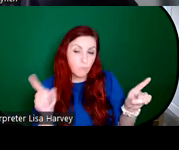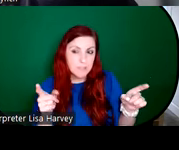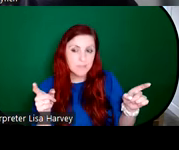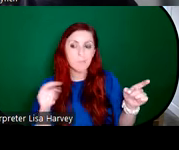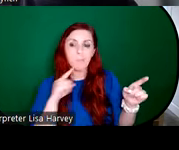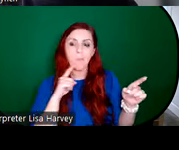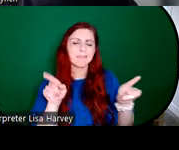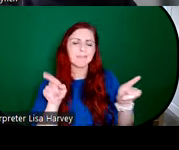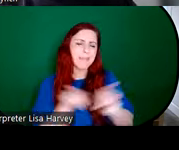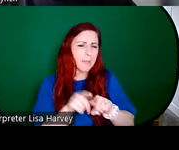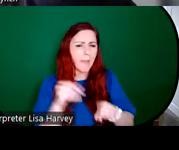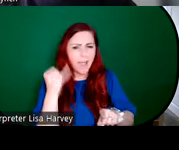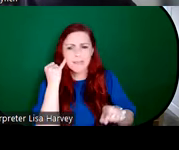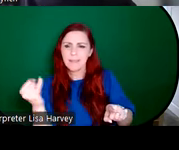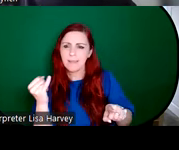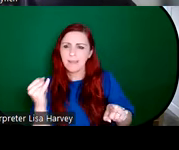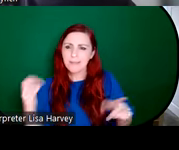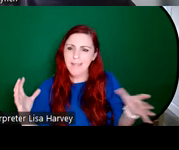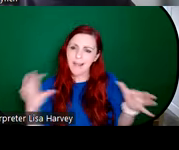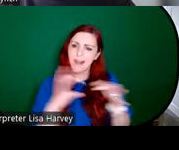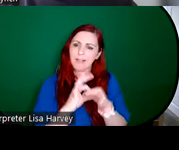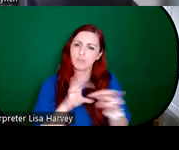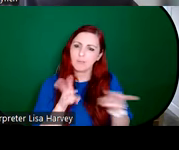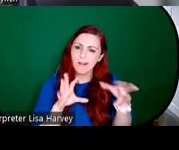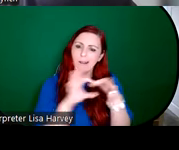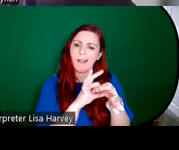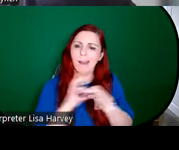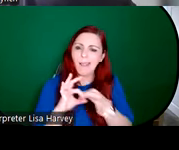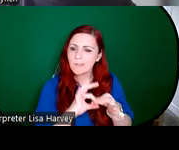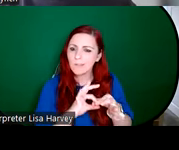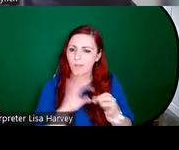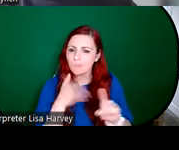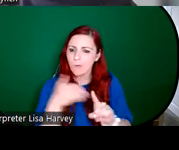offered kind of a collective approach that allowed artists overcome the many